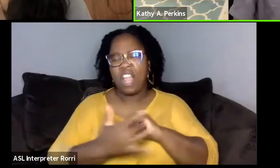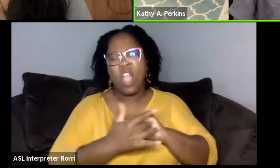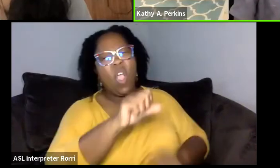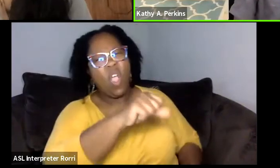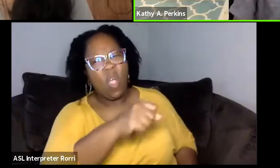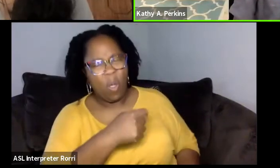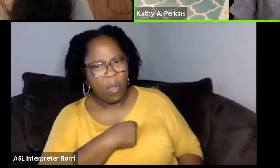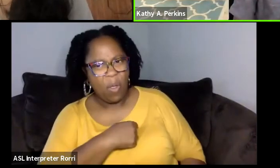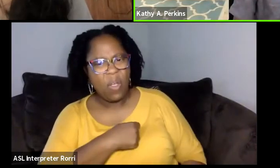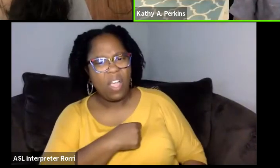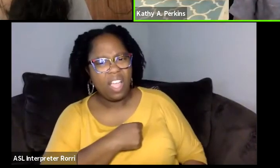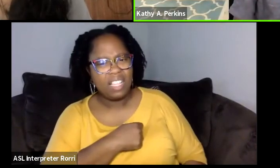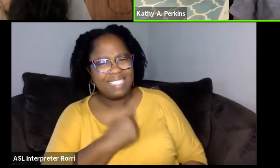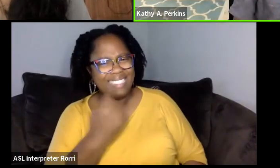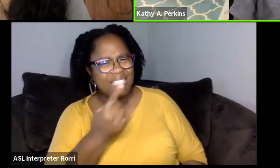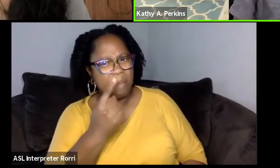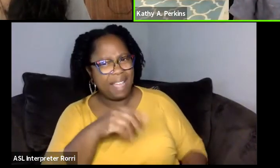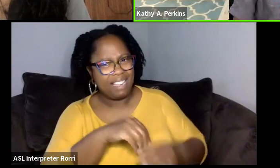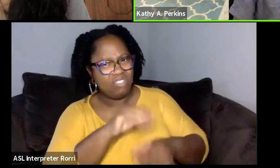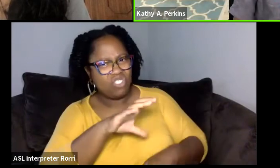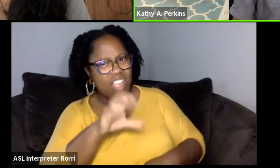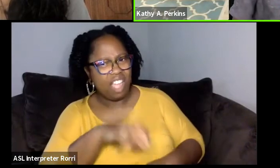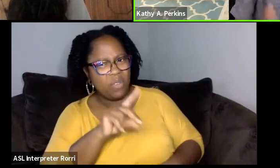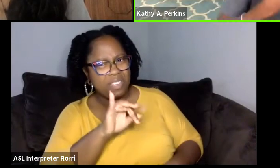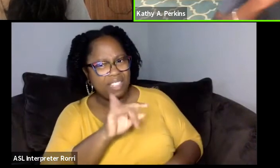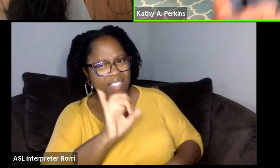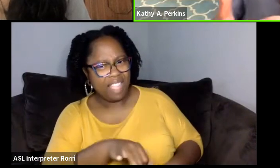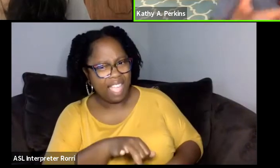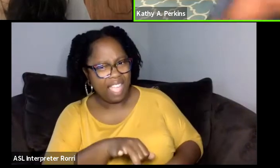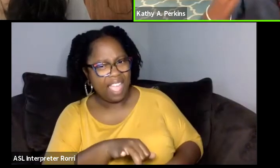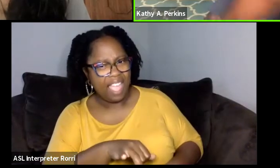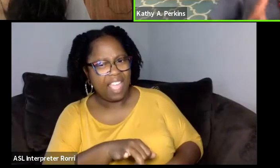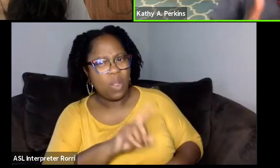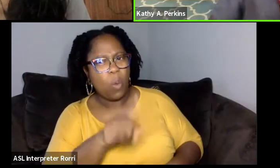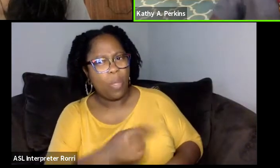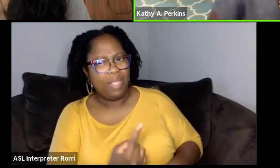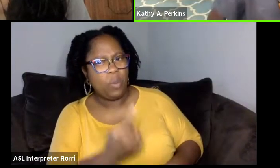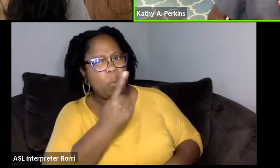I mean, somebody in Chicago was doing that where only one person is there with the person.